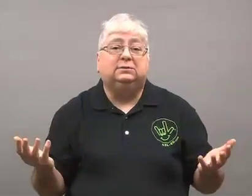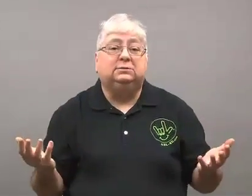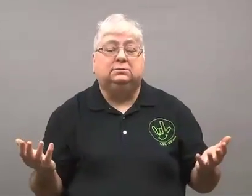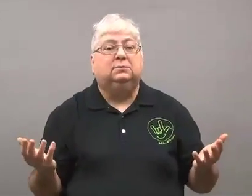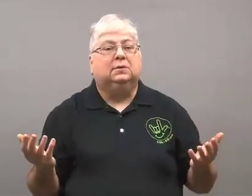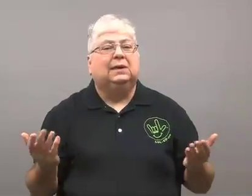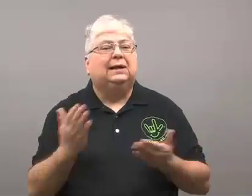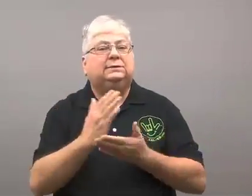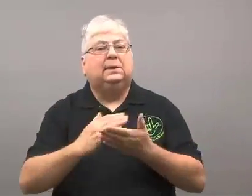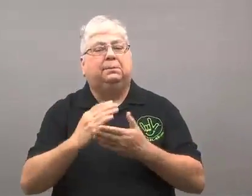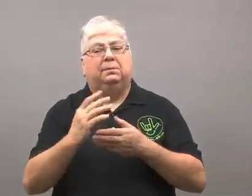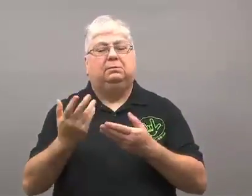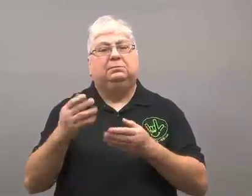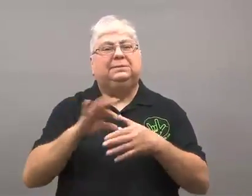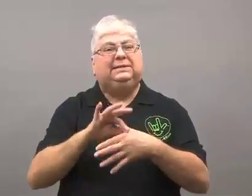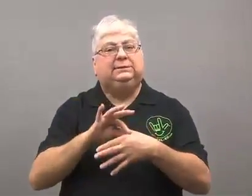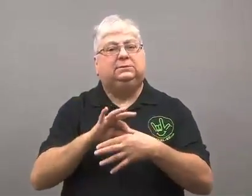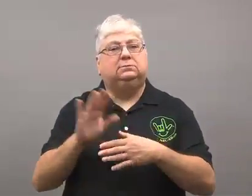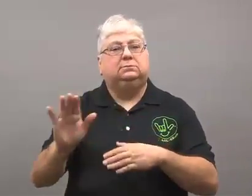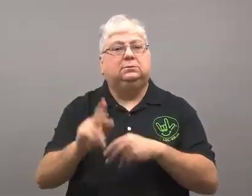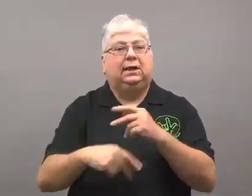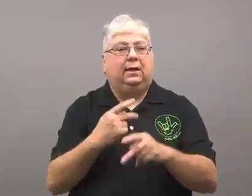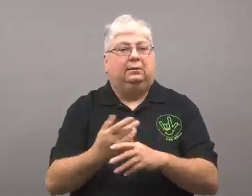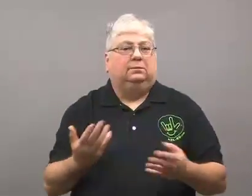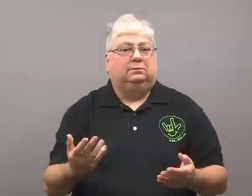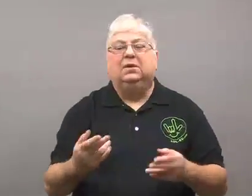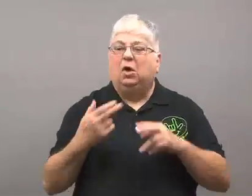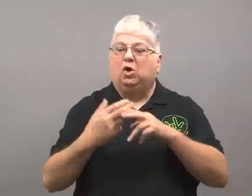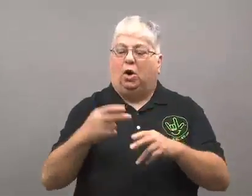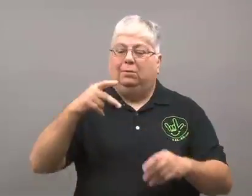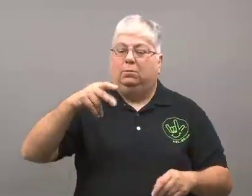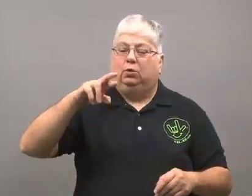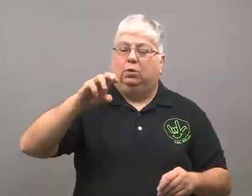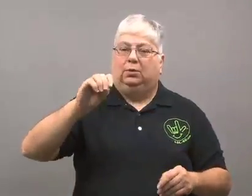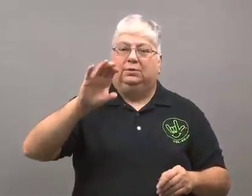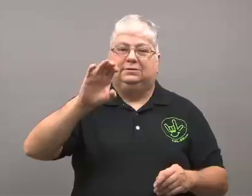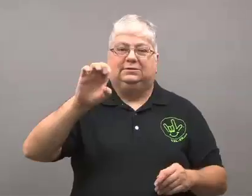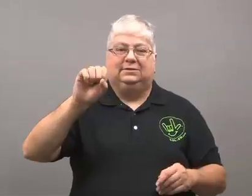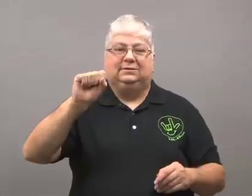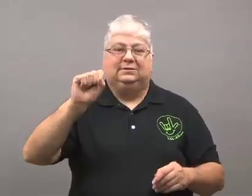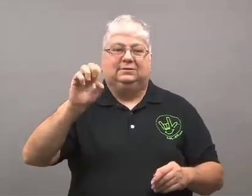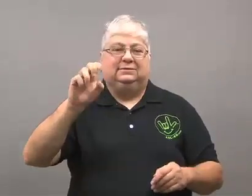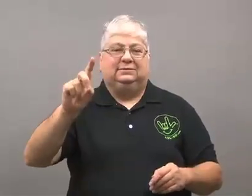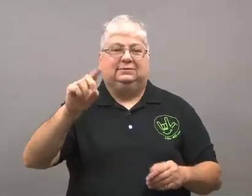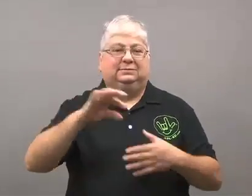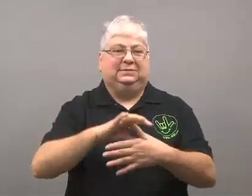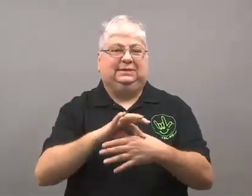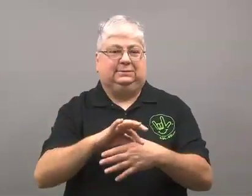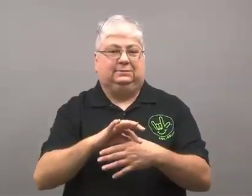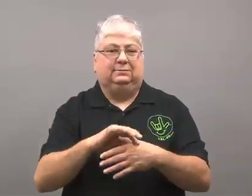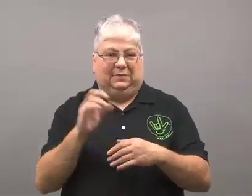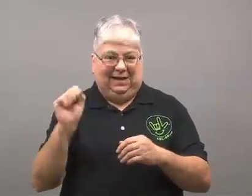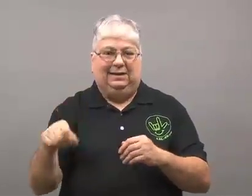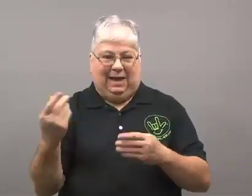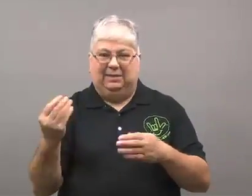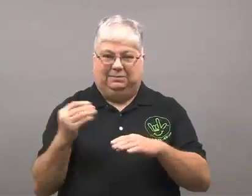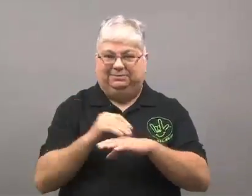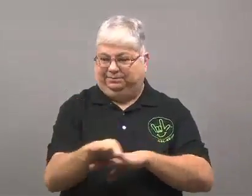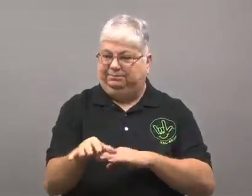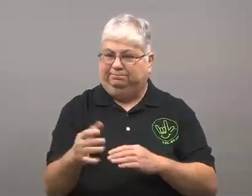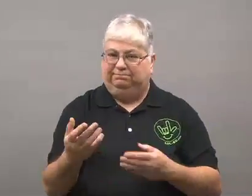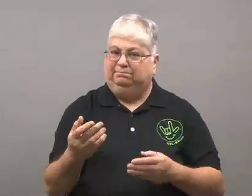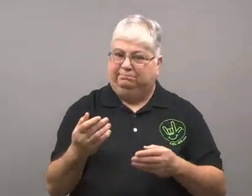They discussed eating different kinds of meat and processed meat that can cause cancer.